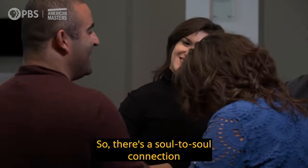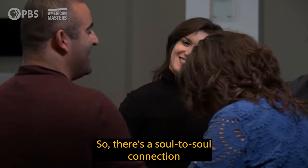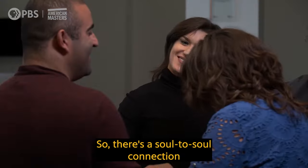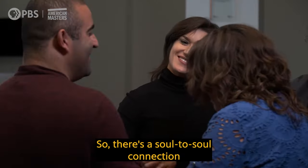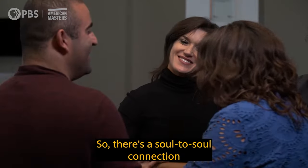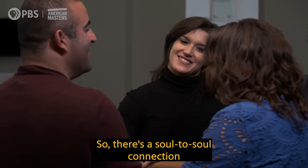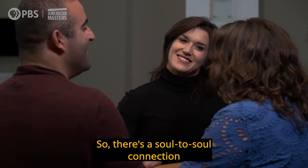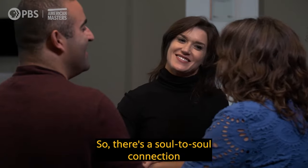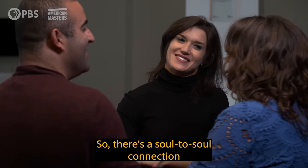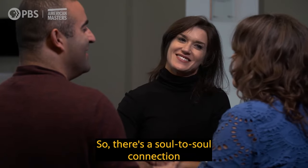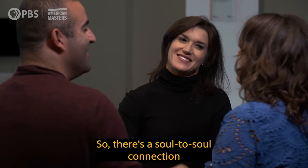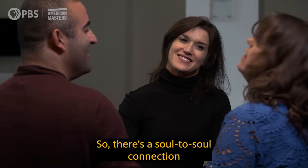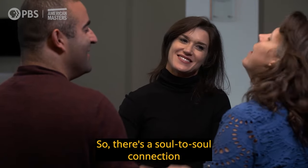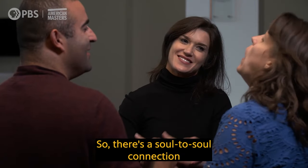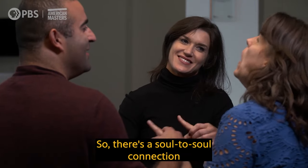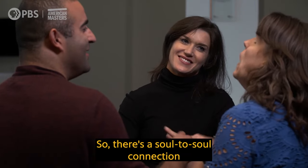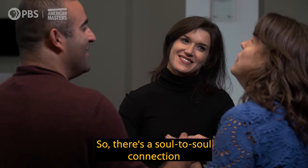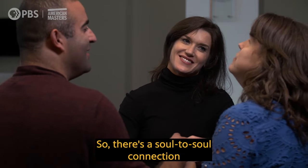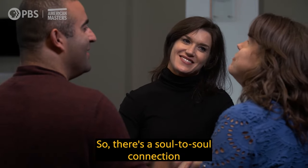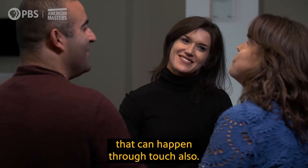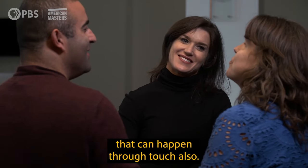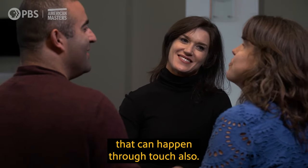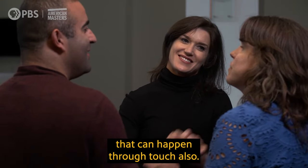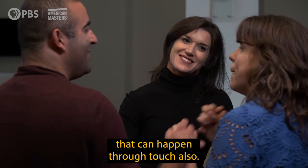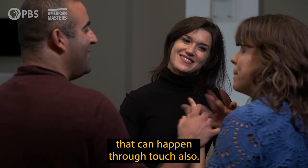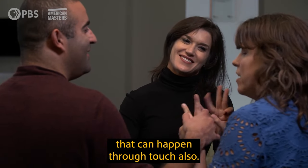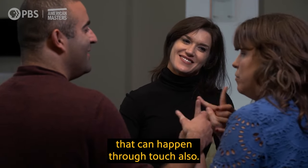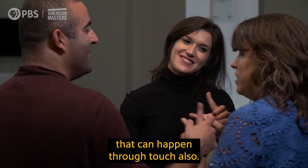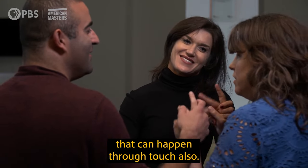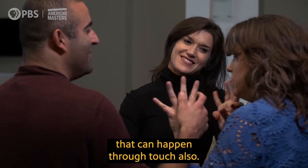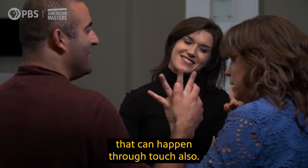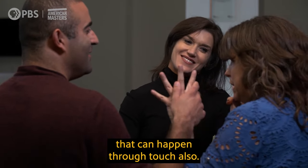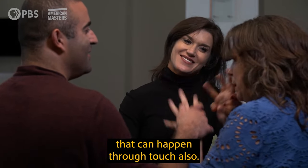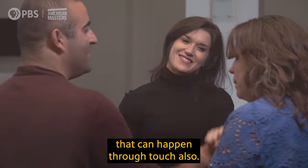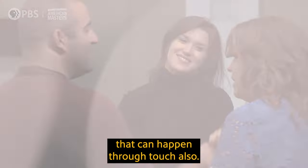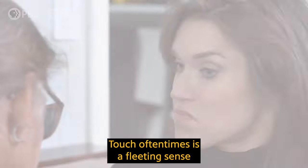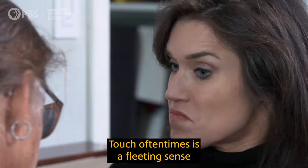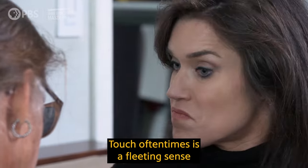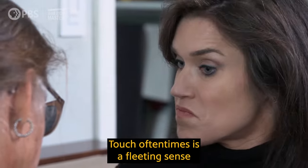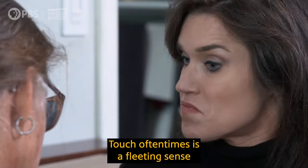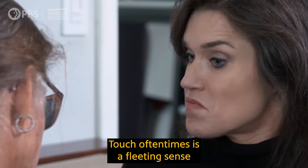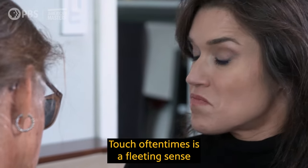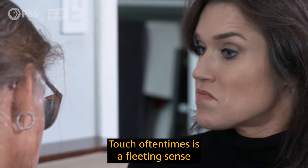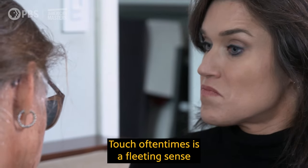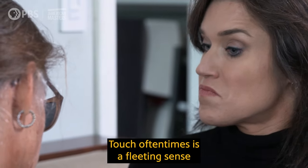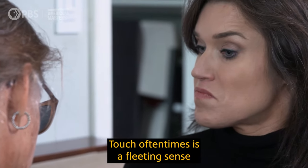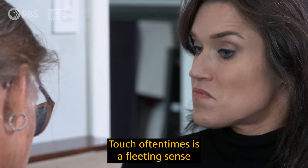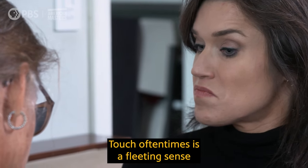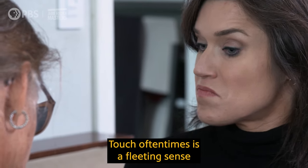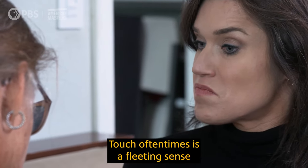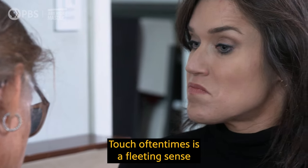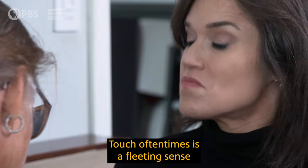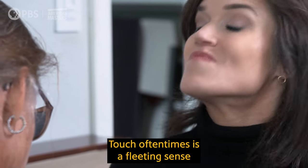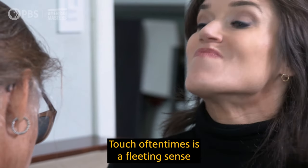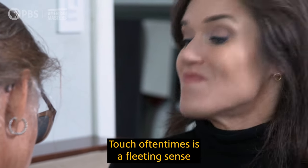So, there's a soul-to-soul connection that can happen through touch also. Touch oftentimes is a fleeting sense